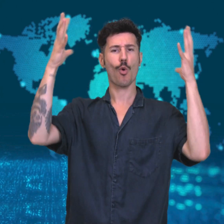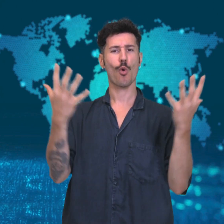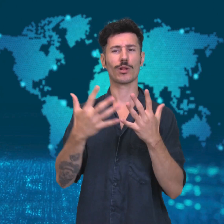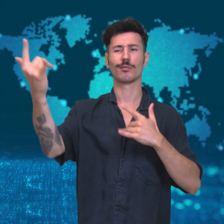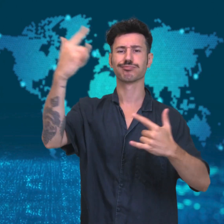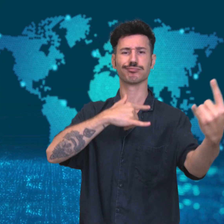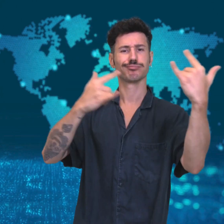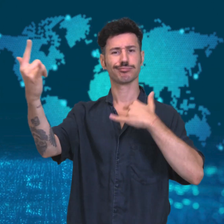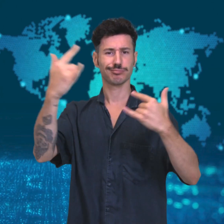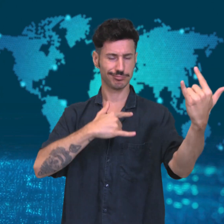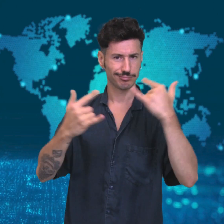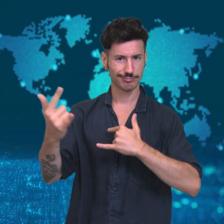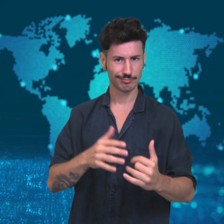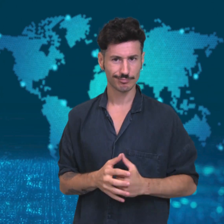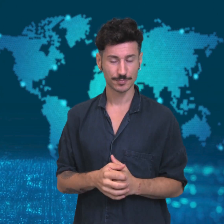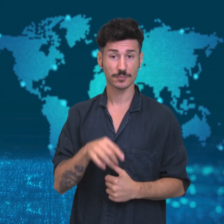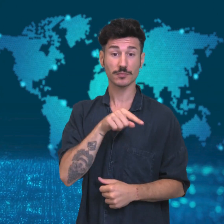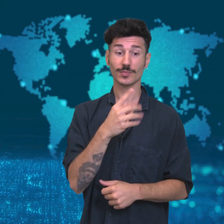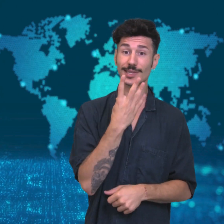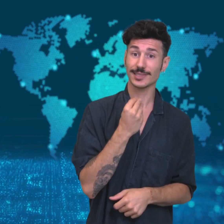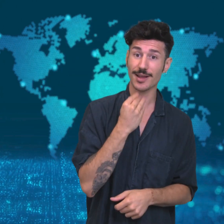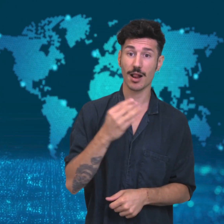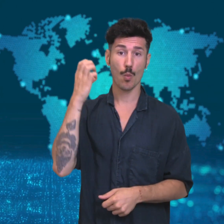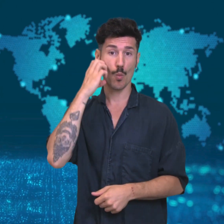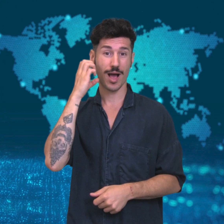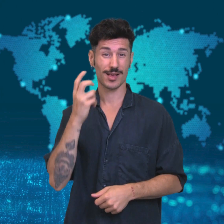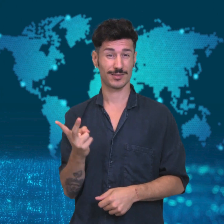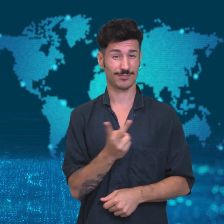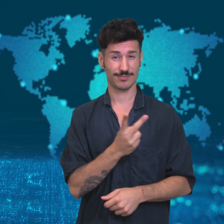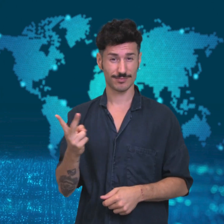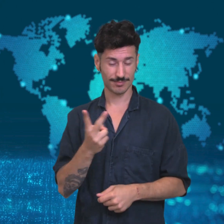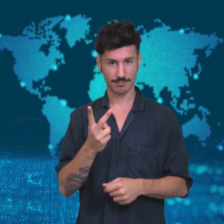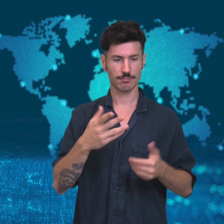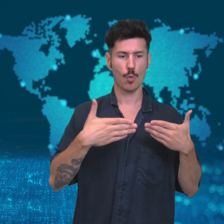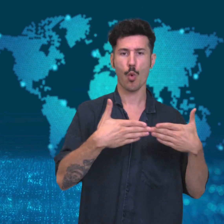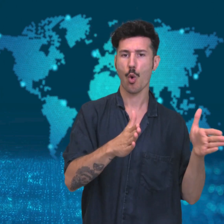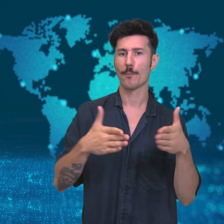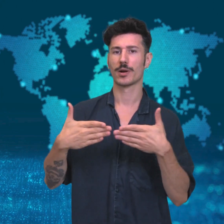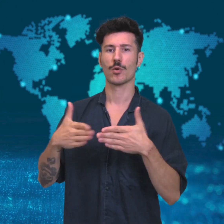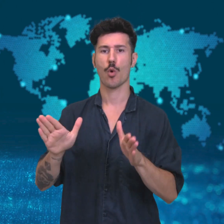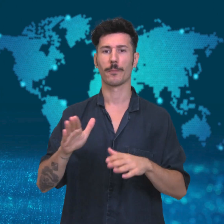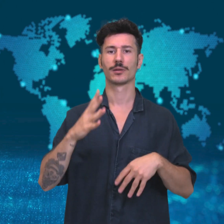and is highly welcomed by the international community.